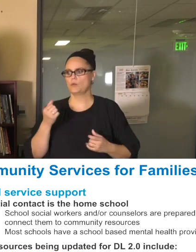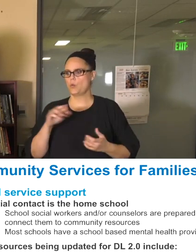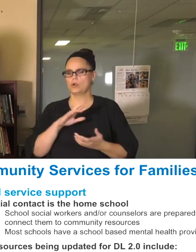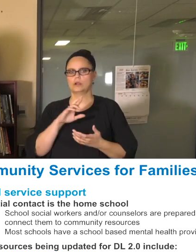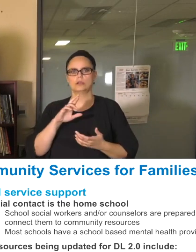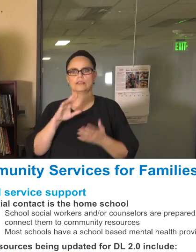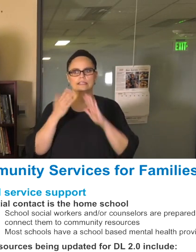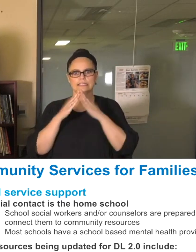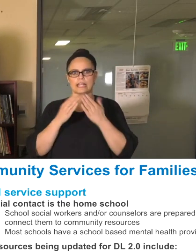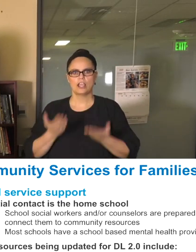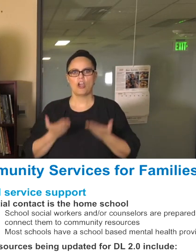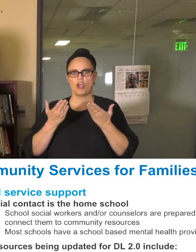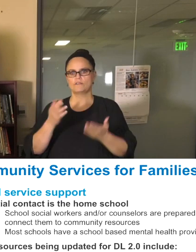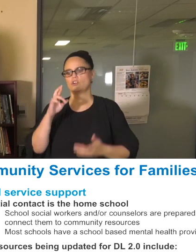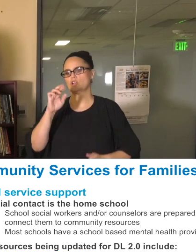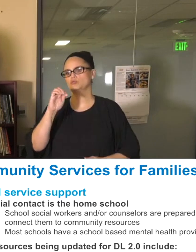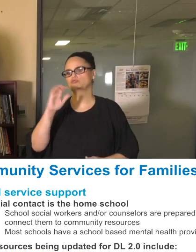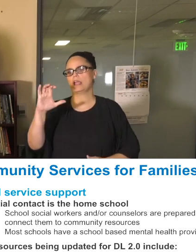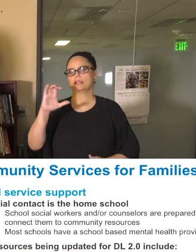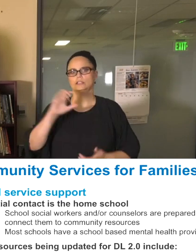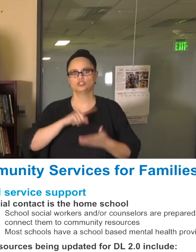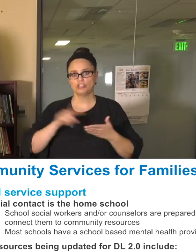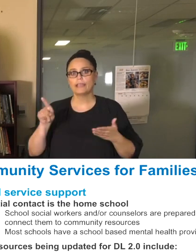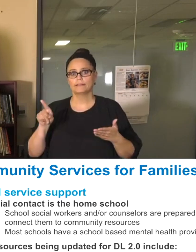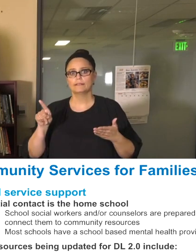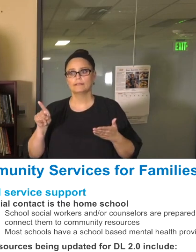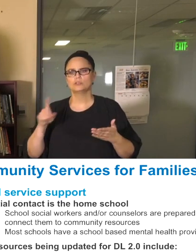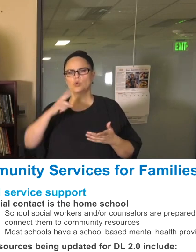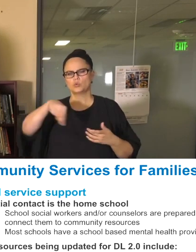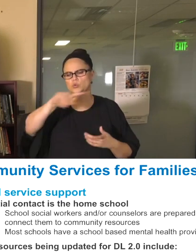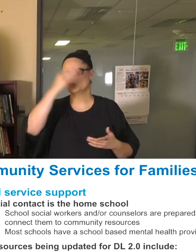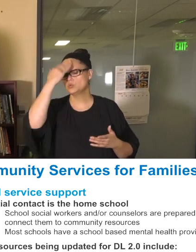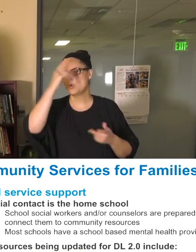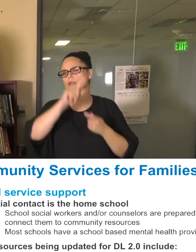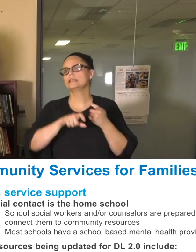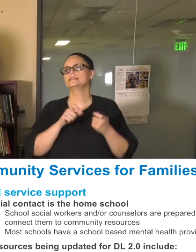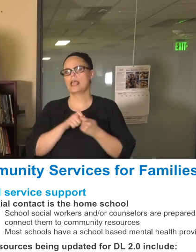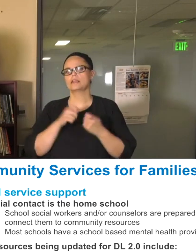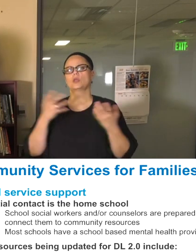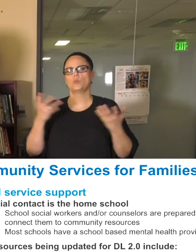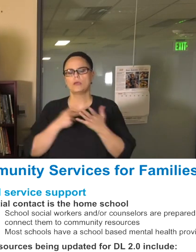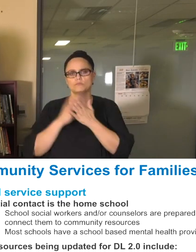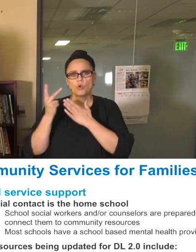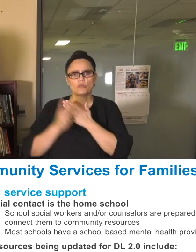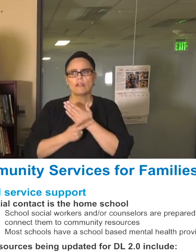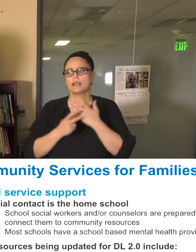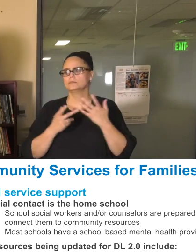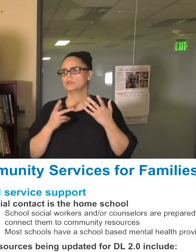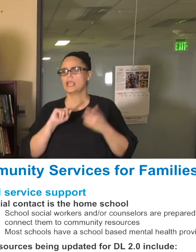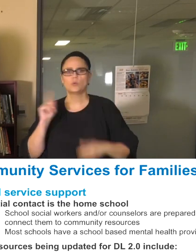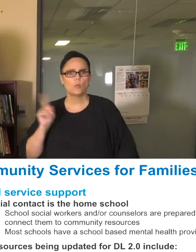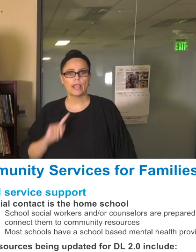sure that we can list times, so that you know exactly what programs exist and what time and what those locations are to